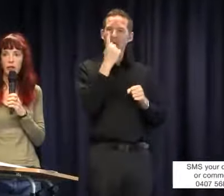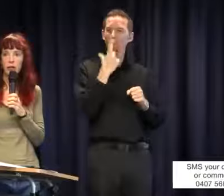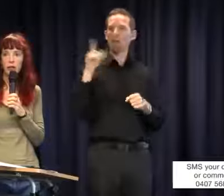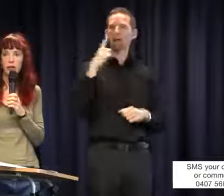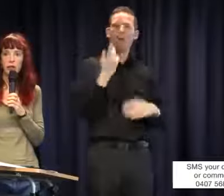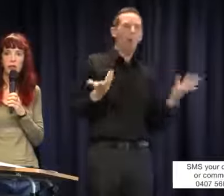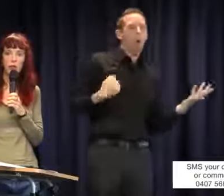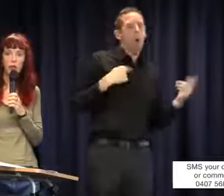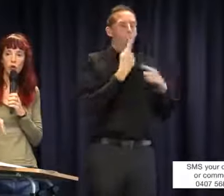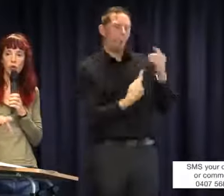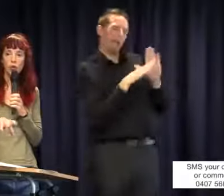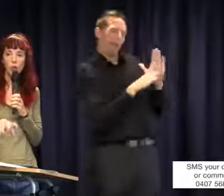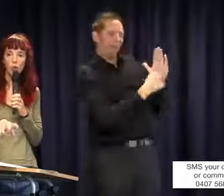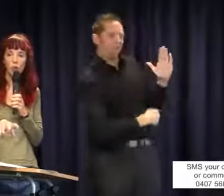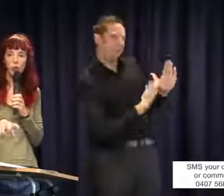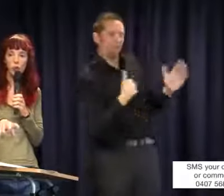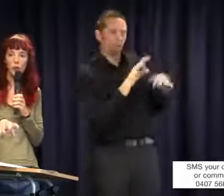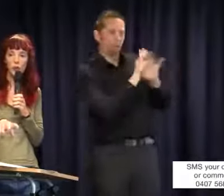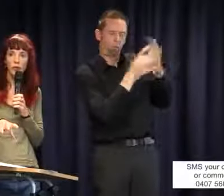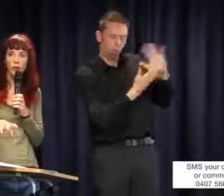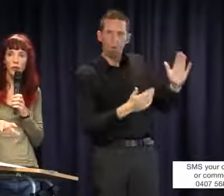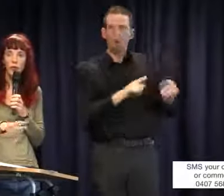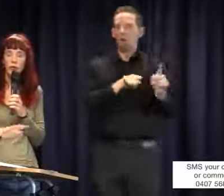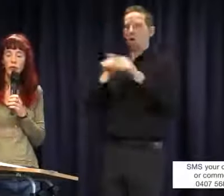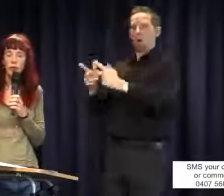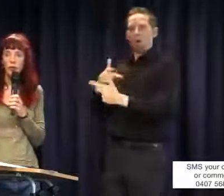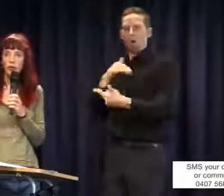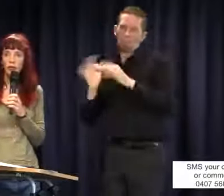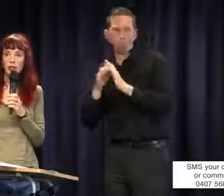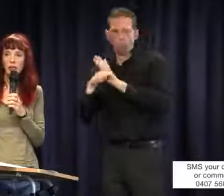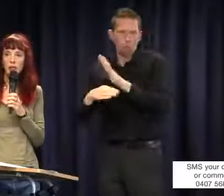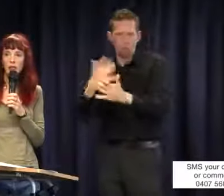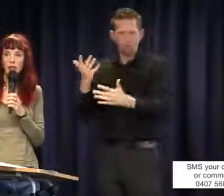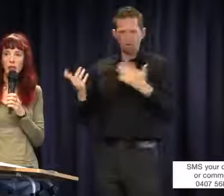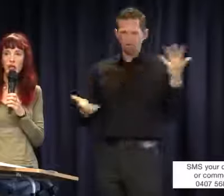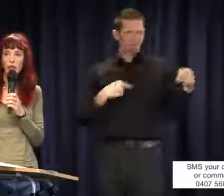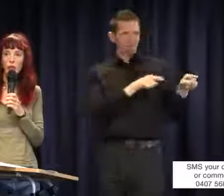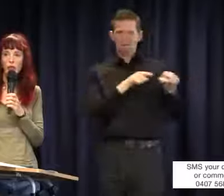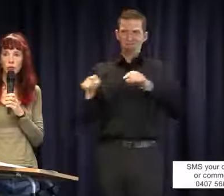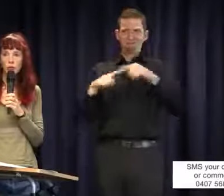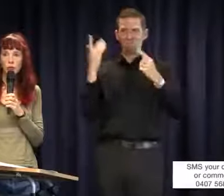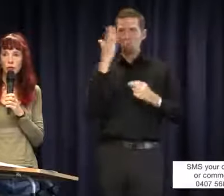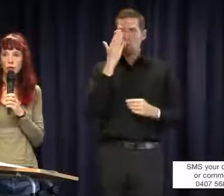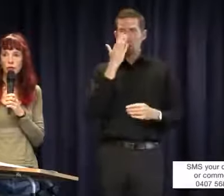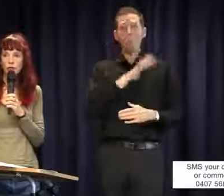that and then you've got transport problems going over here. Every school must make themselves